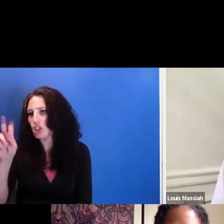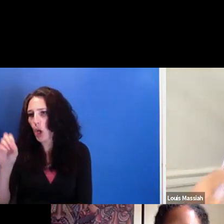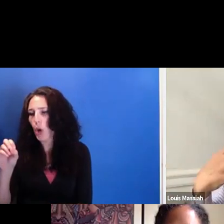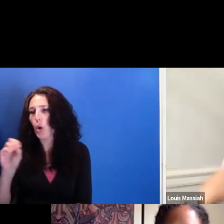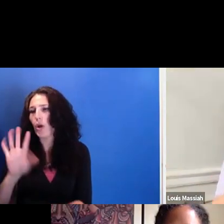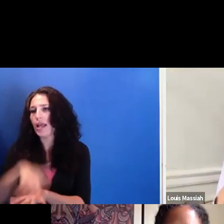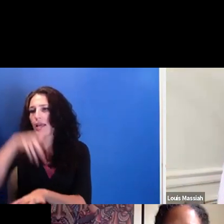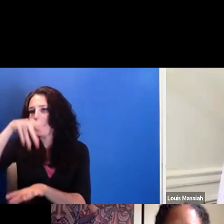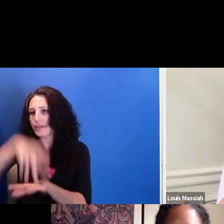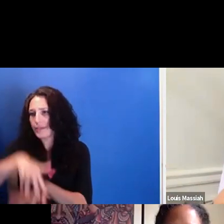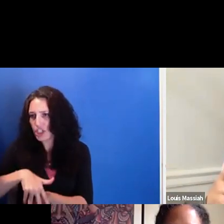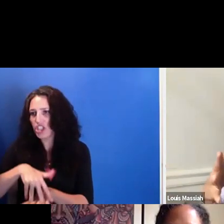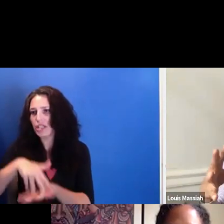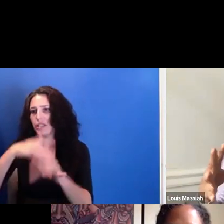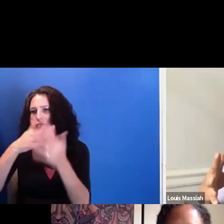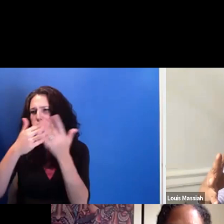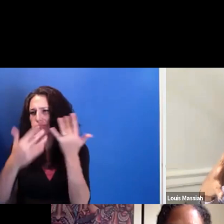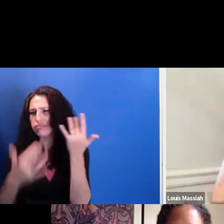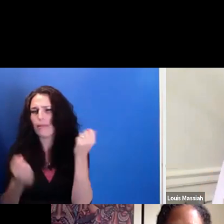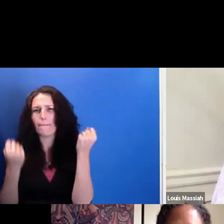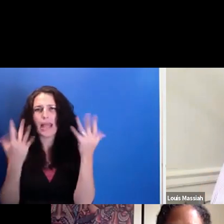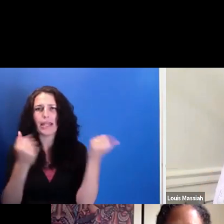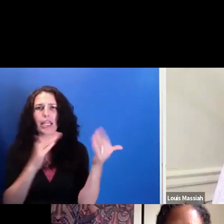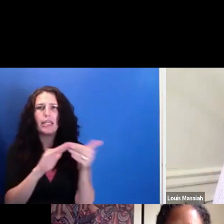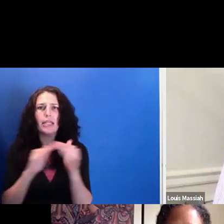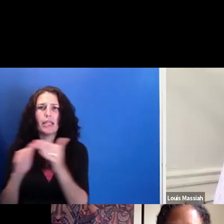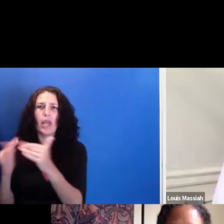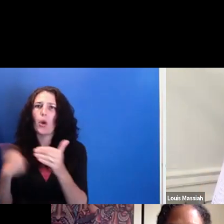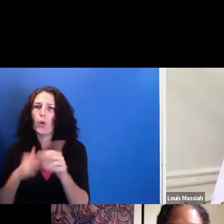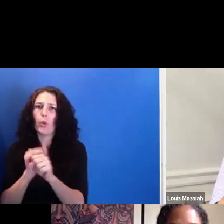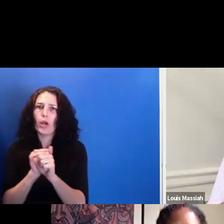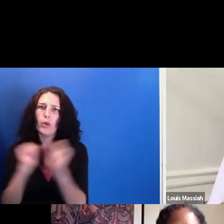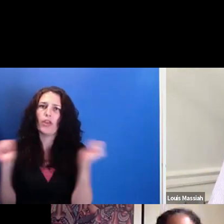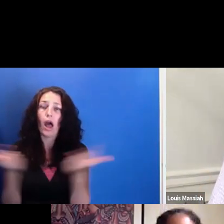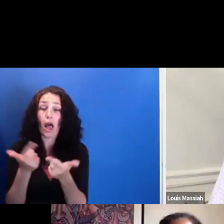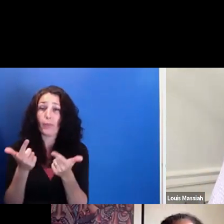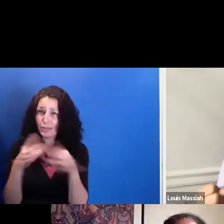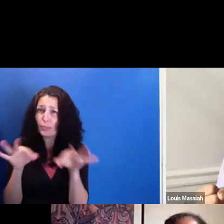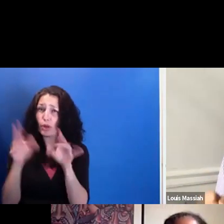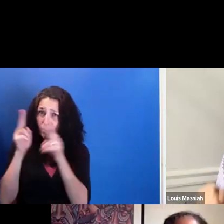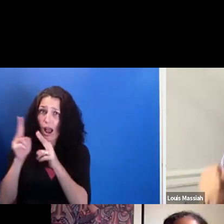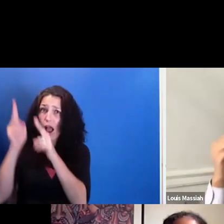But it's also important that-- to honor that there are differences and that--